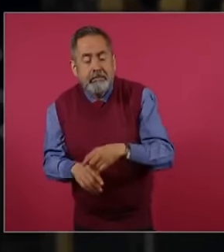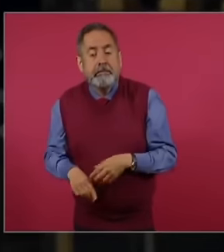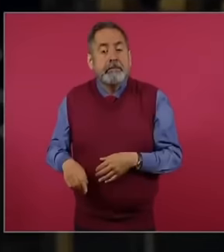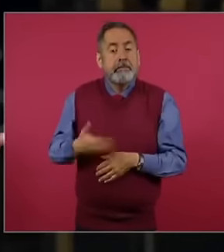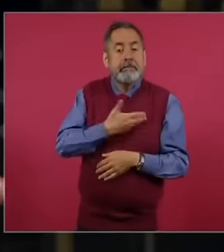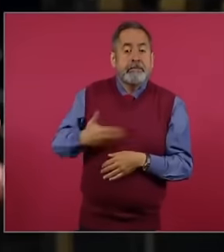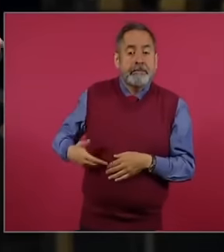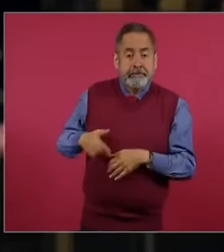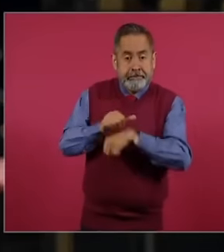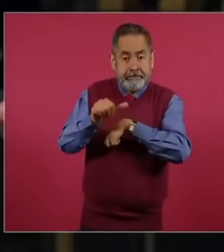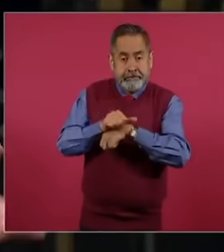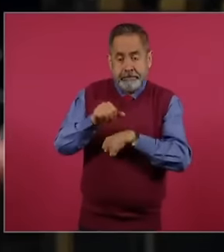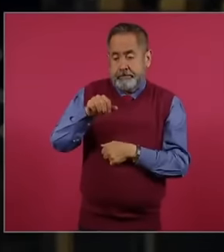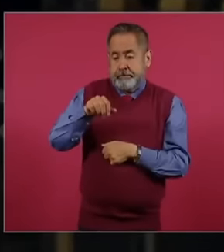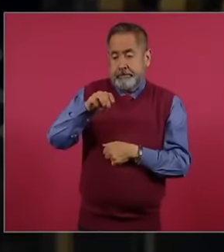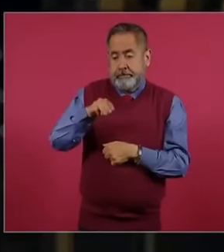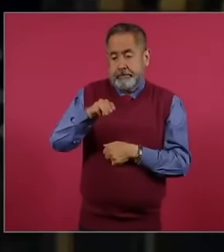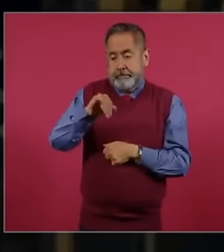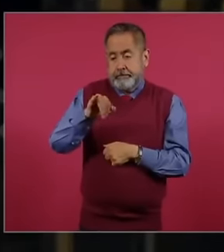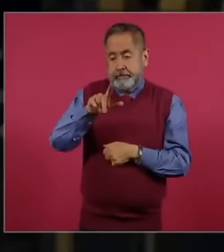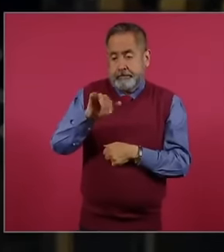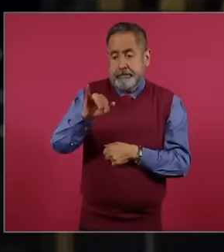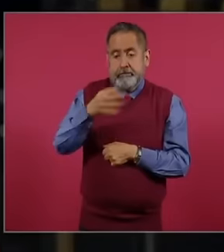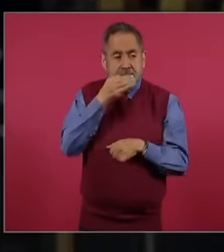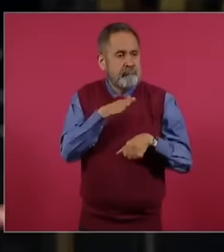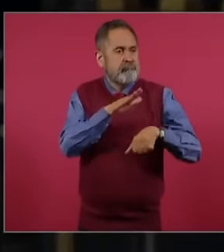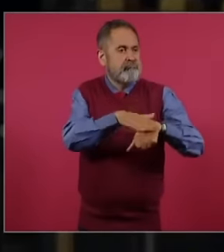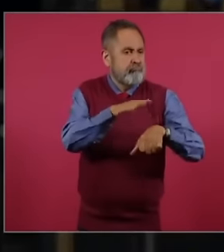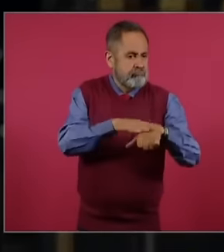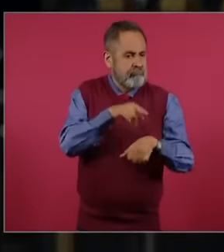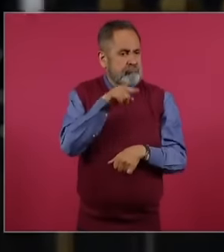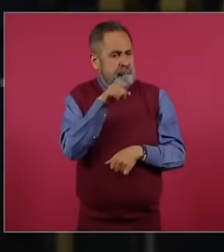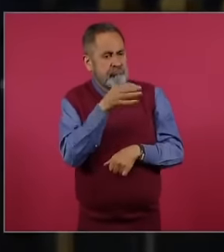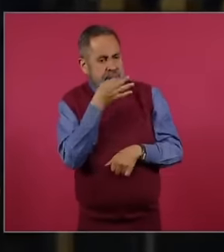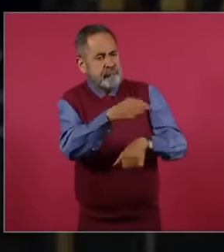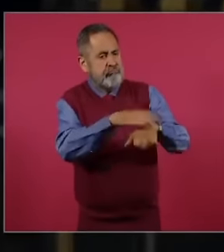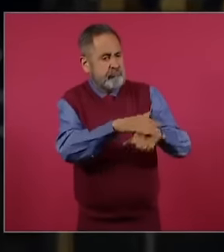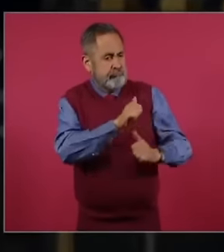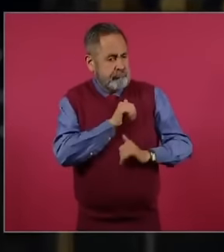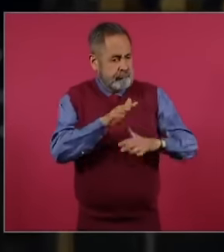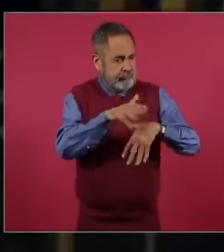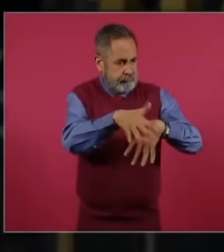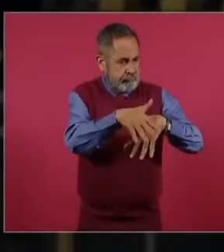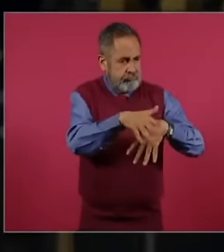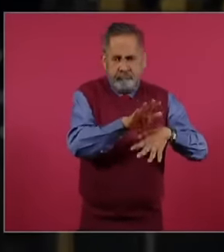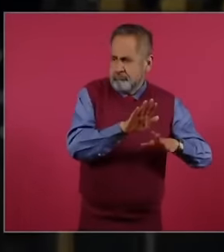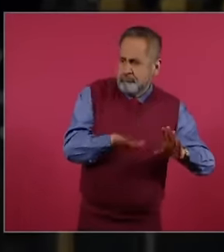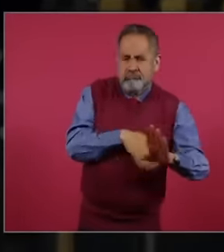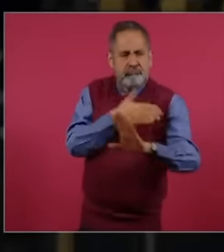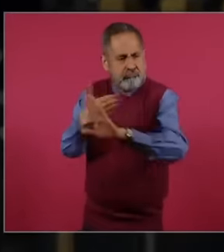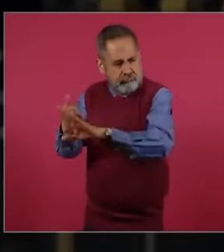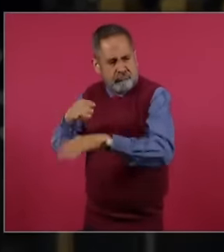, Javier Miley on his social networks calls for the government of Nicolás Maduro to be ignored and to